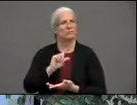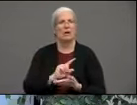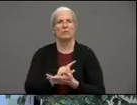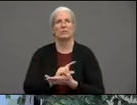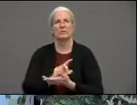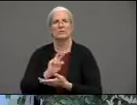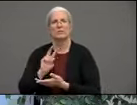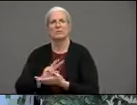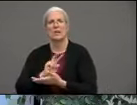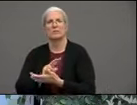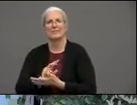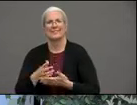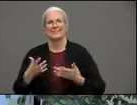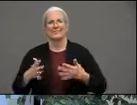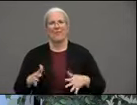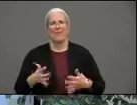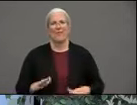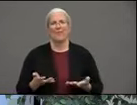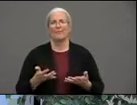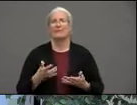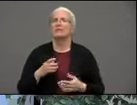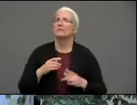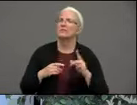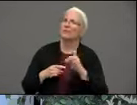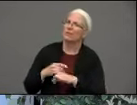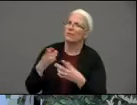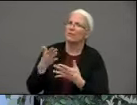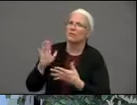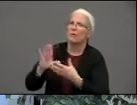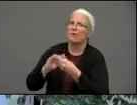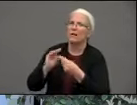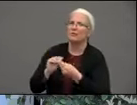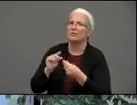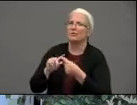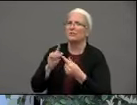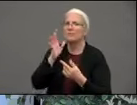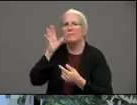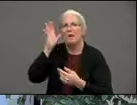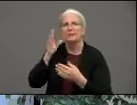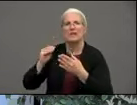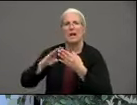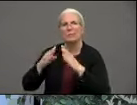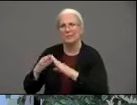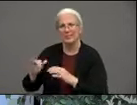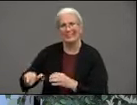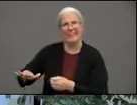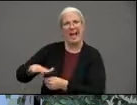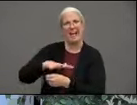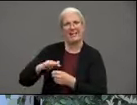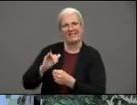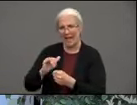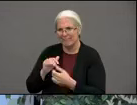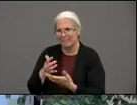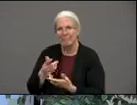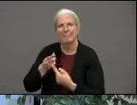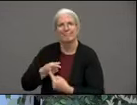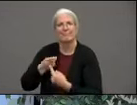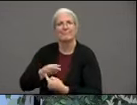uh parents and community members? OT: My my message has been that we have to